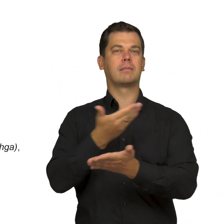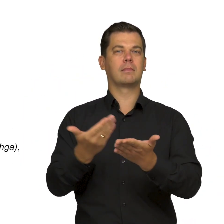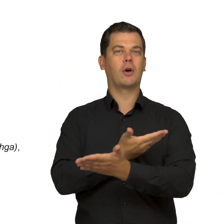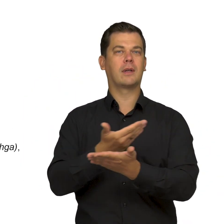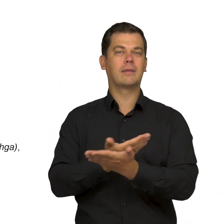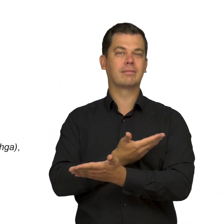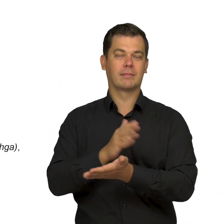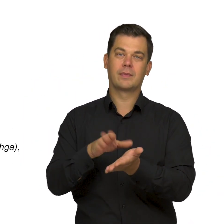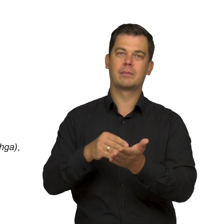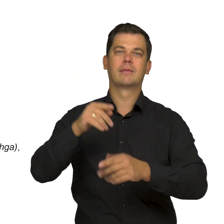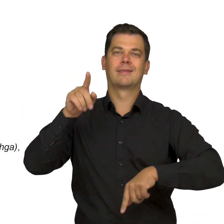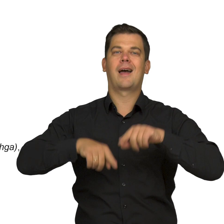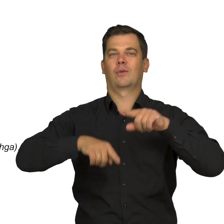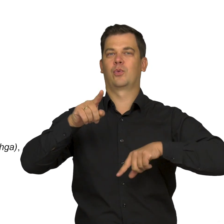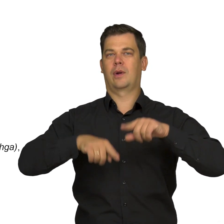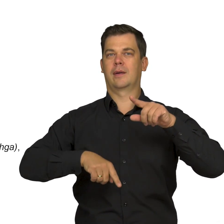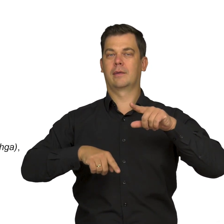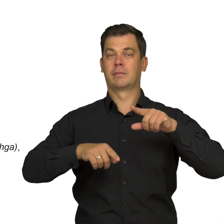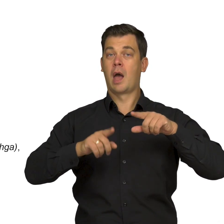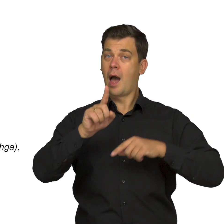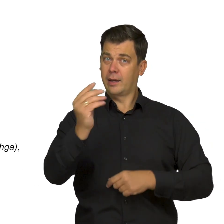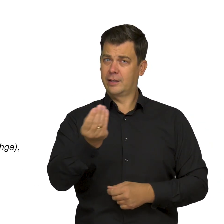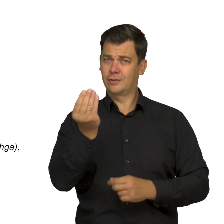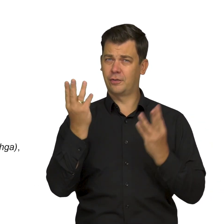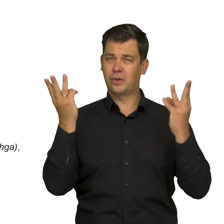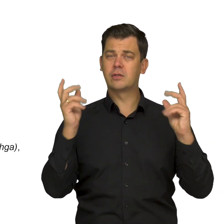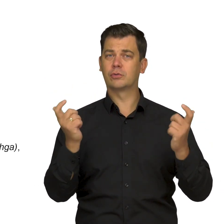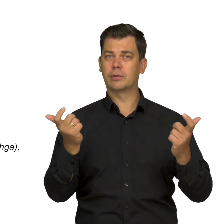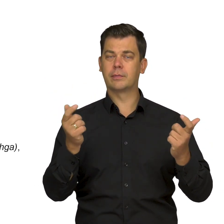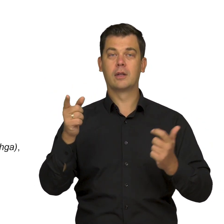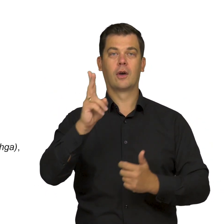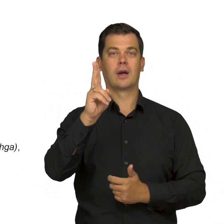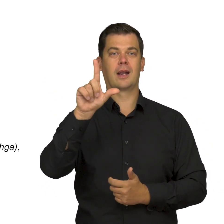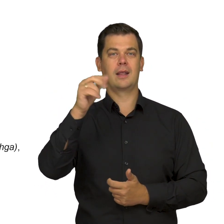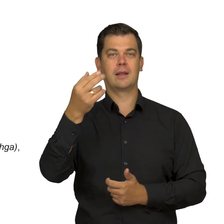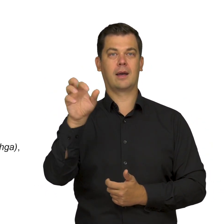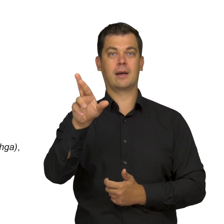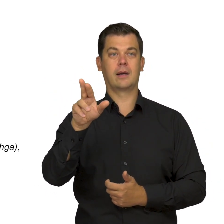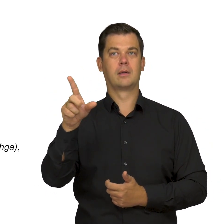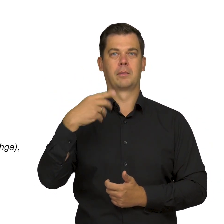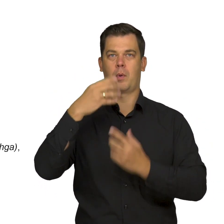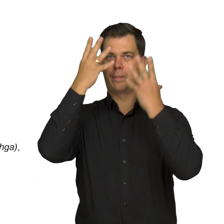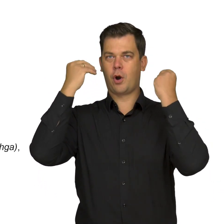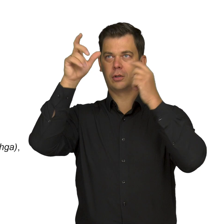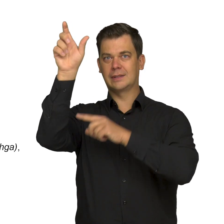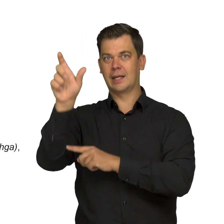for instance naturalism. Importantly, Klinger’s portrait of Christian Krohg